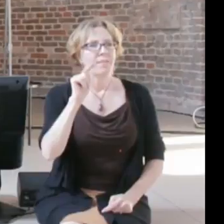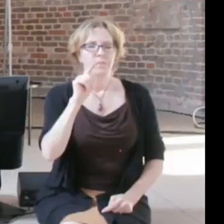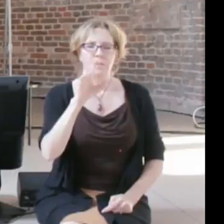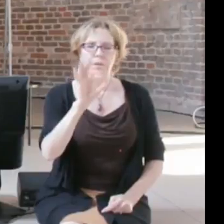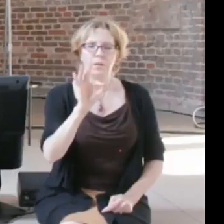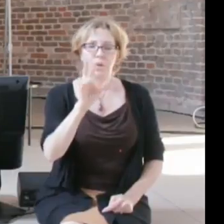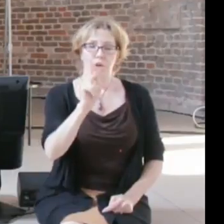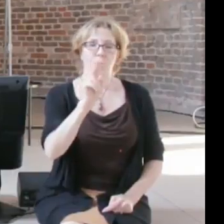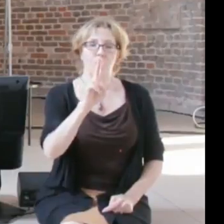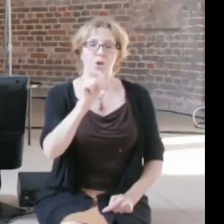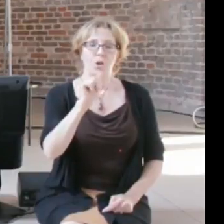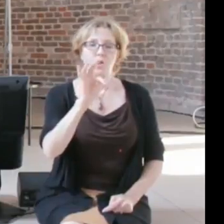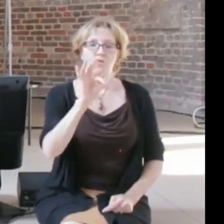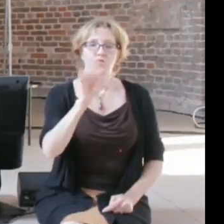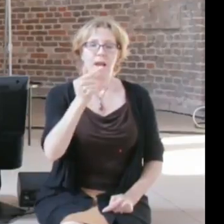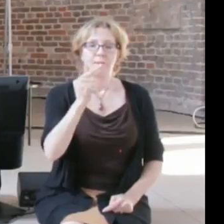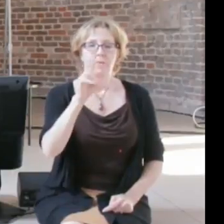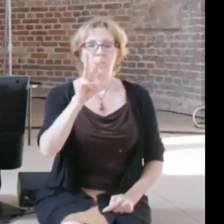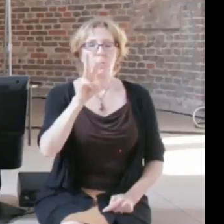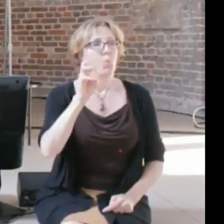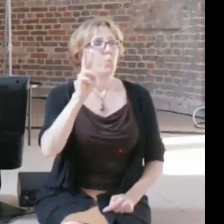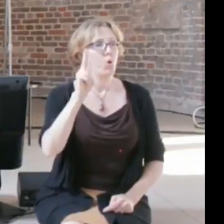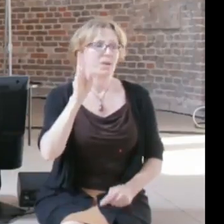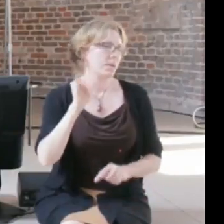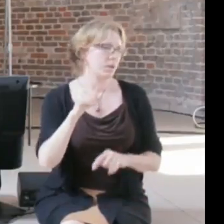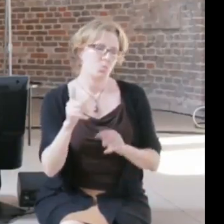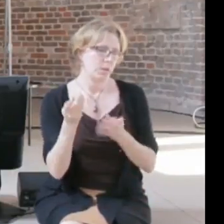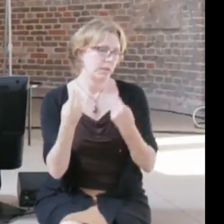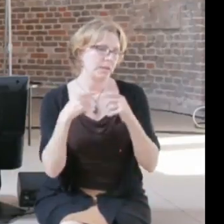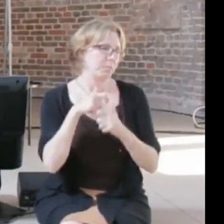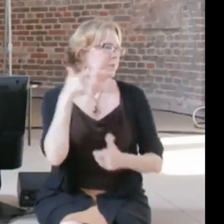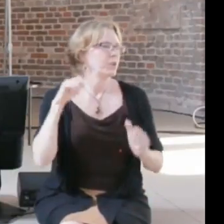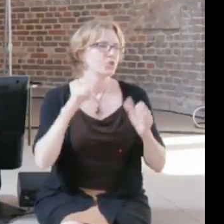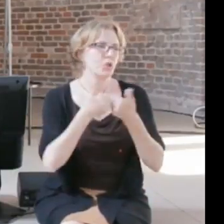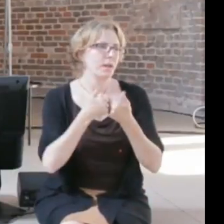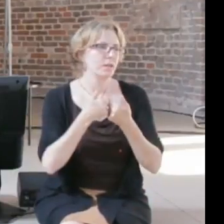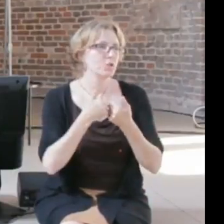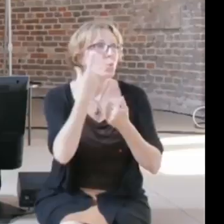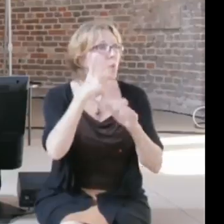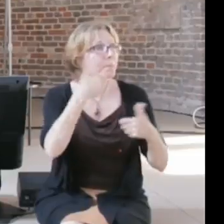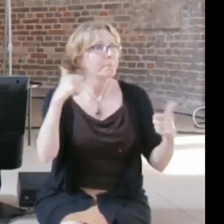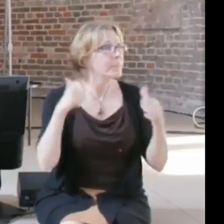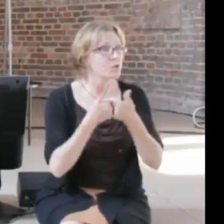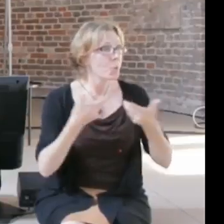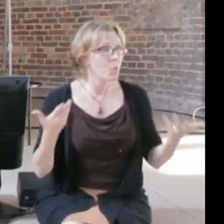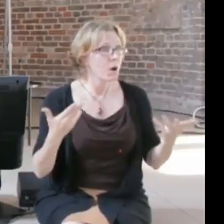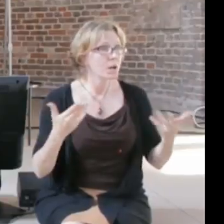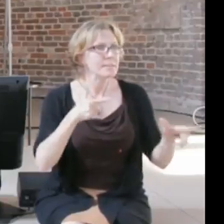of four huge challenges and that is speed, because the European Court of Justice is currently